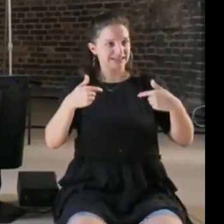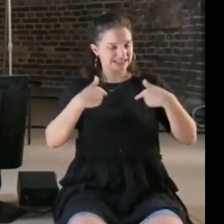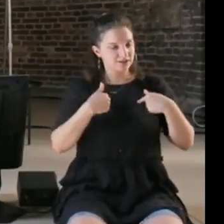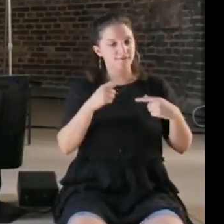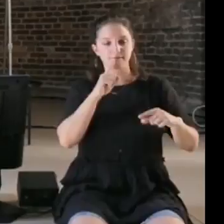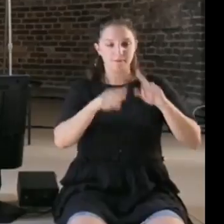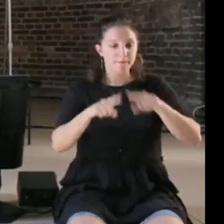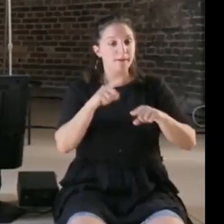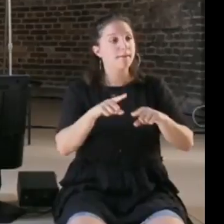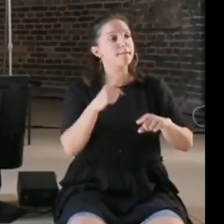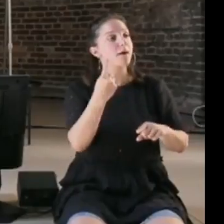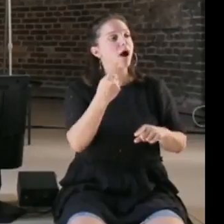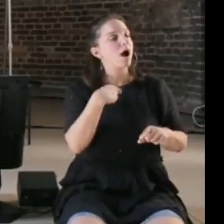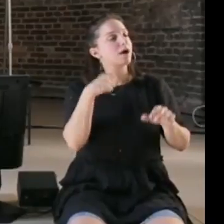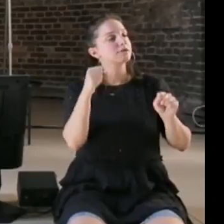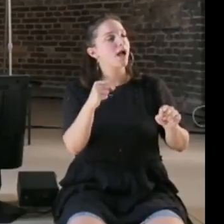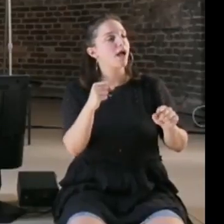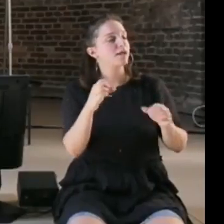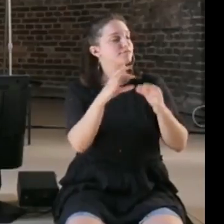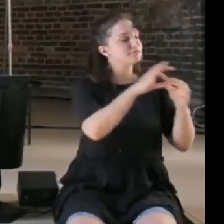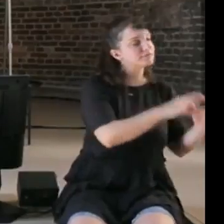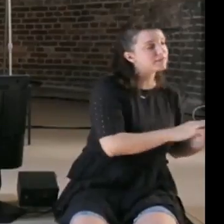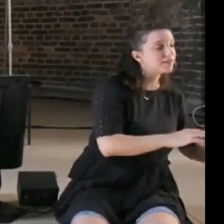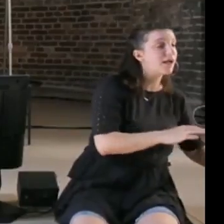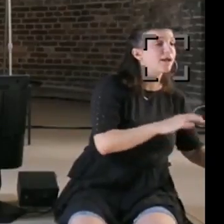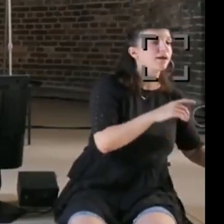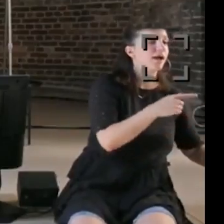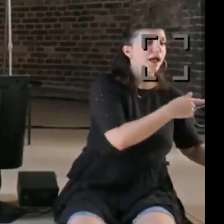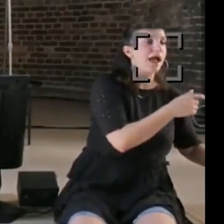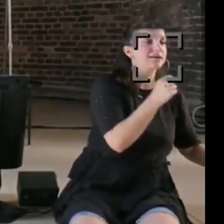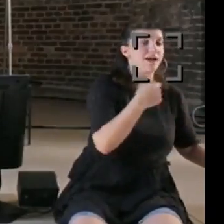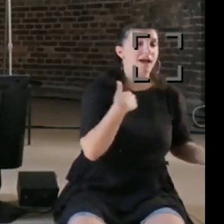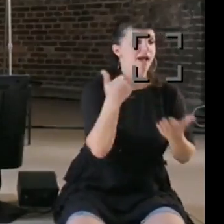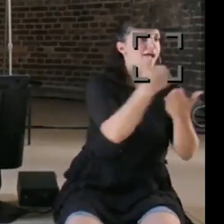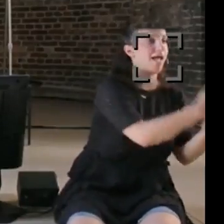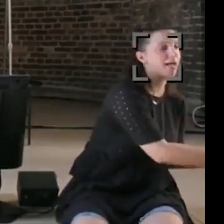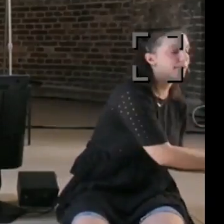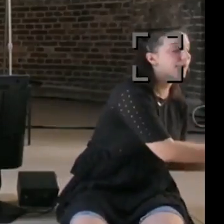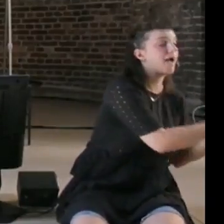to me, and it did give me that sense of wonder and possibility, and Eric and I both came